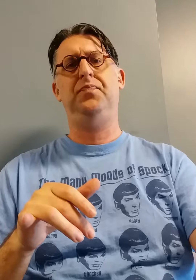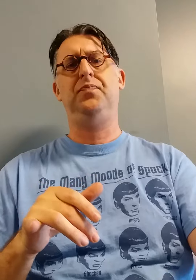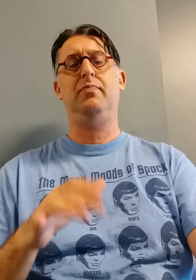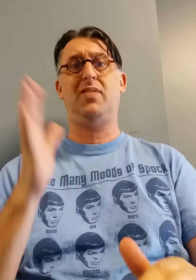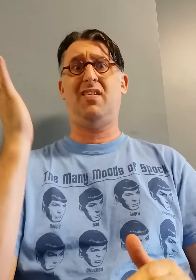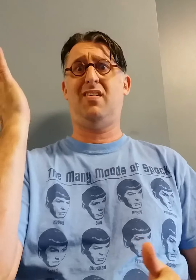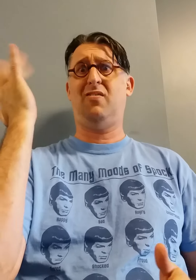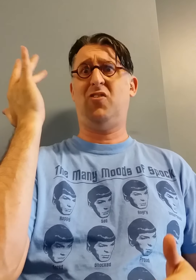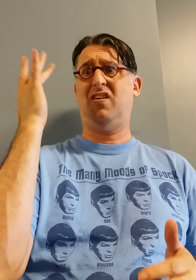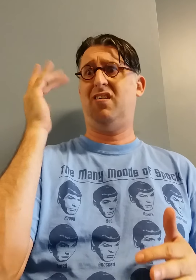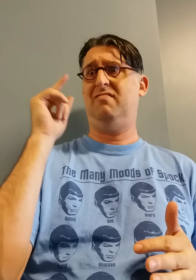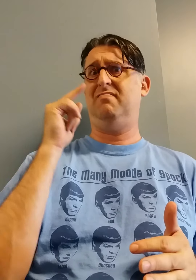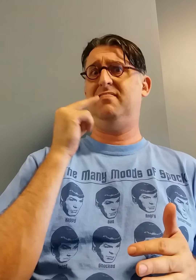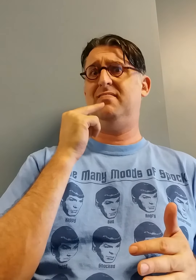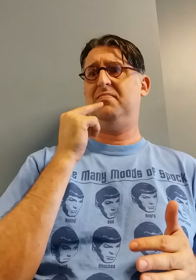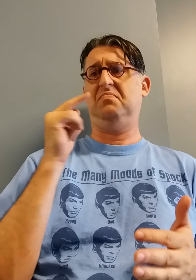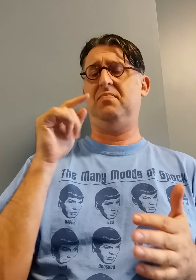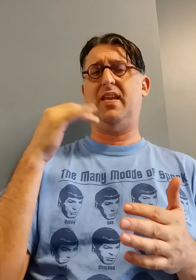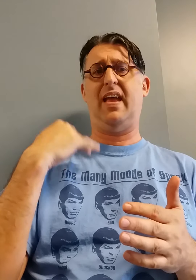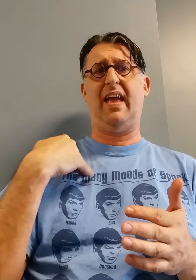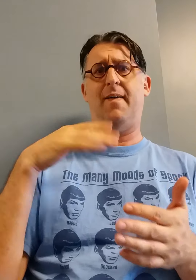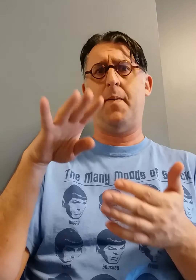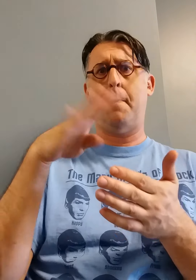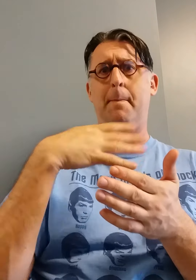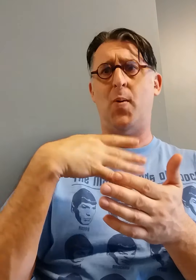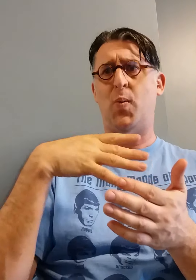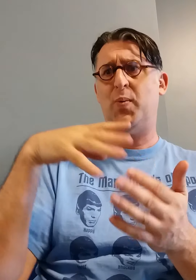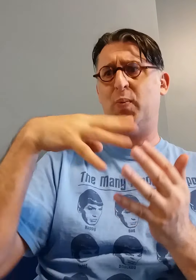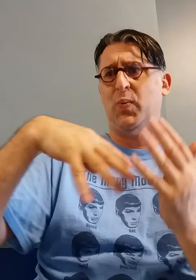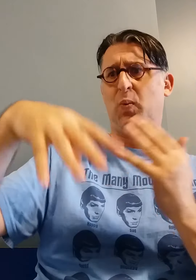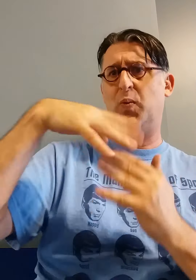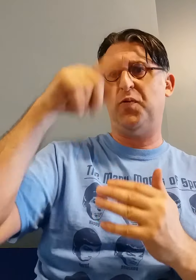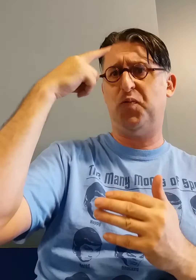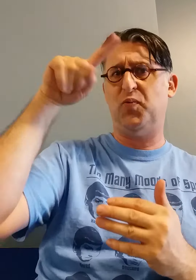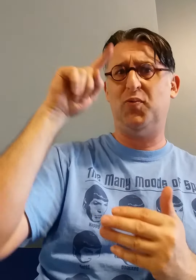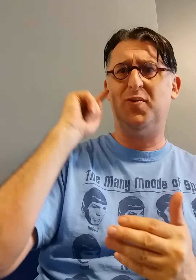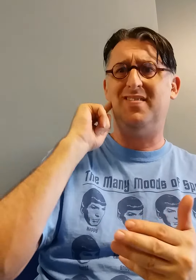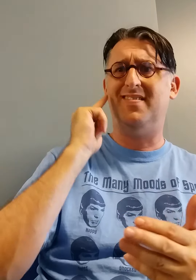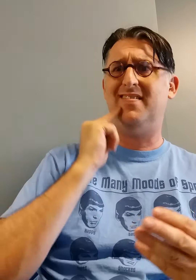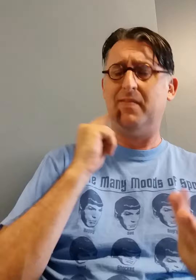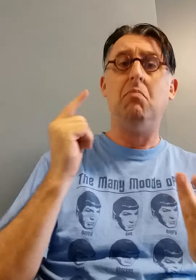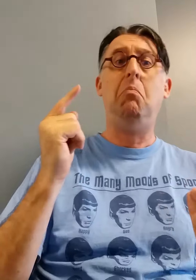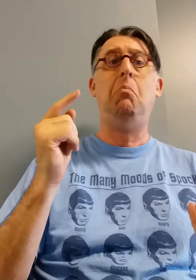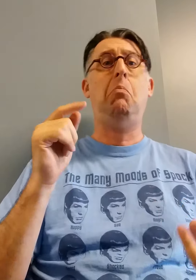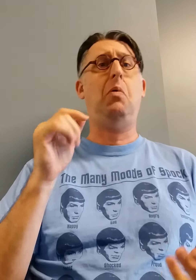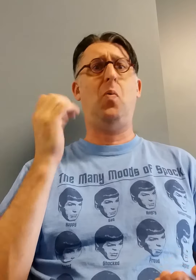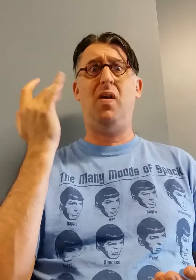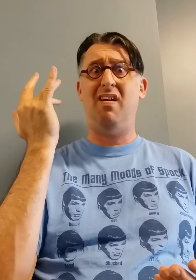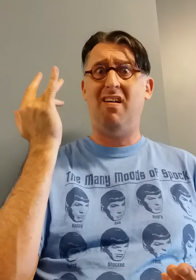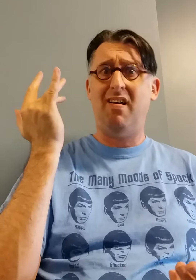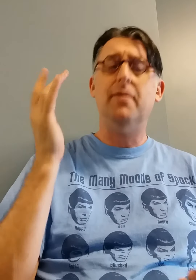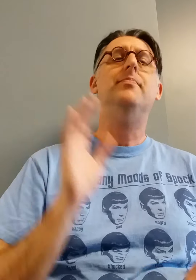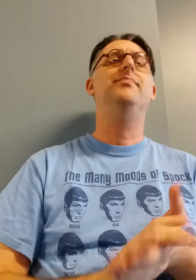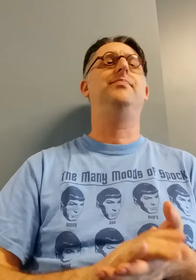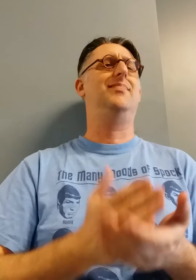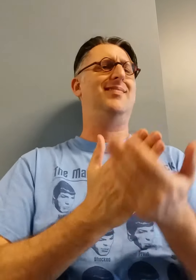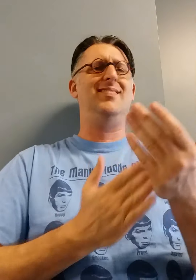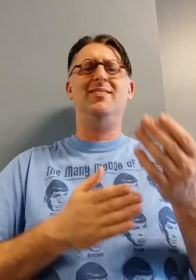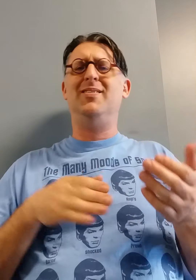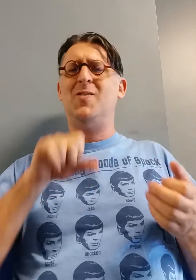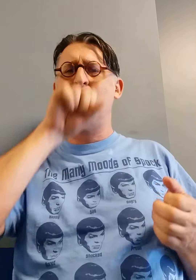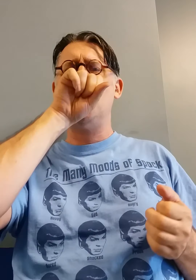Why have music social for Deaf?